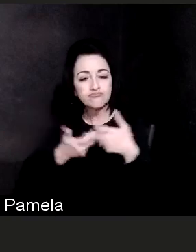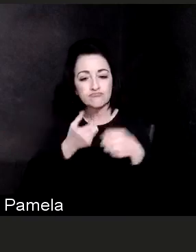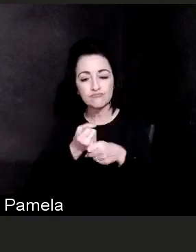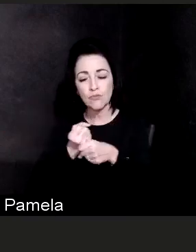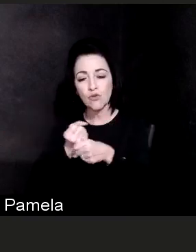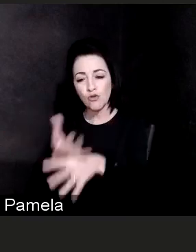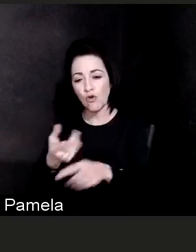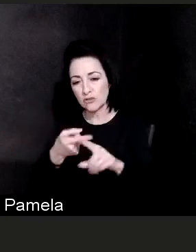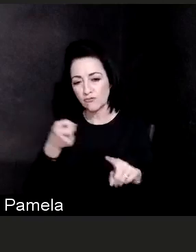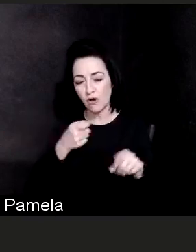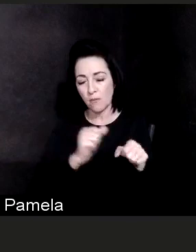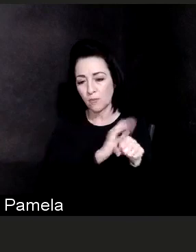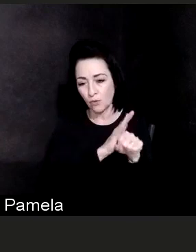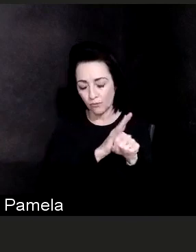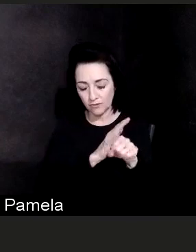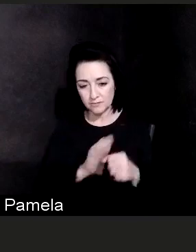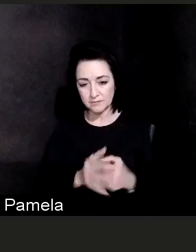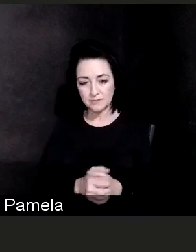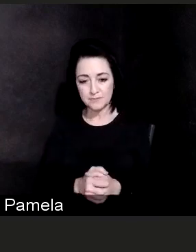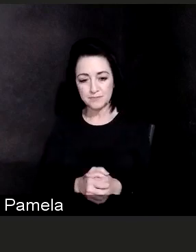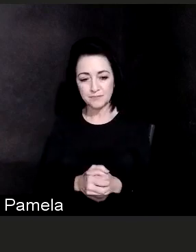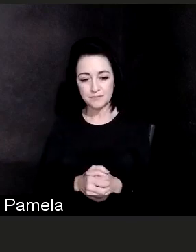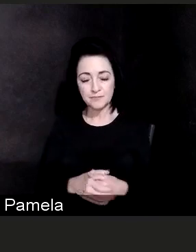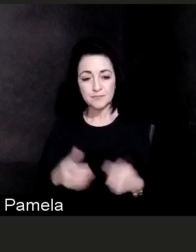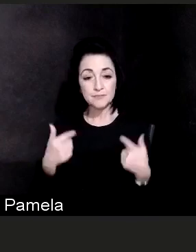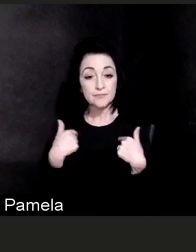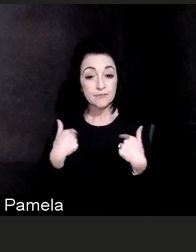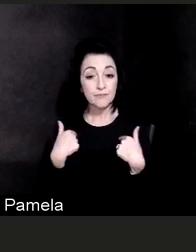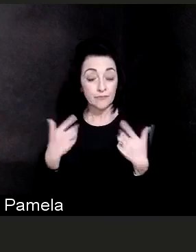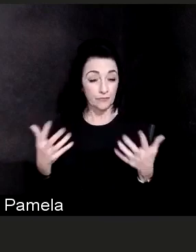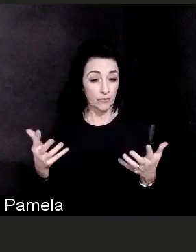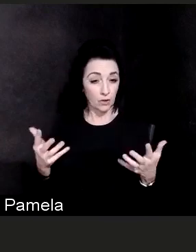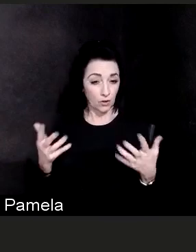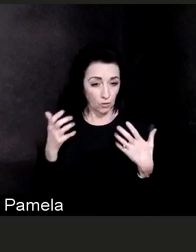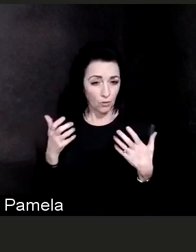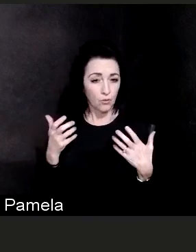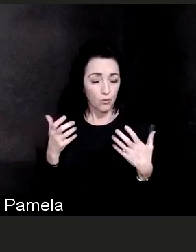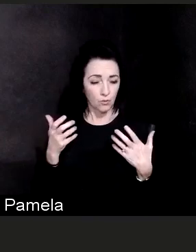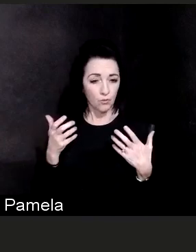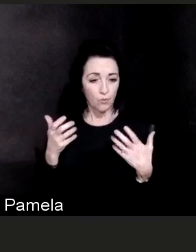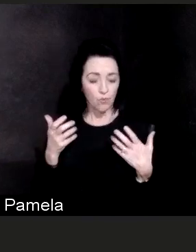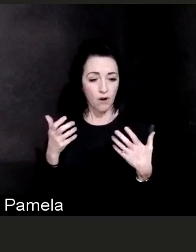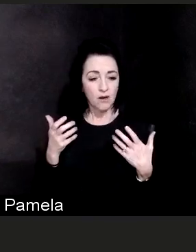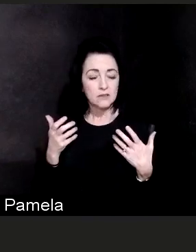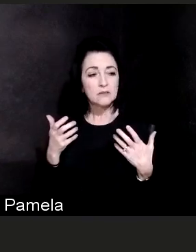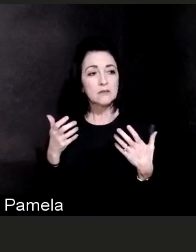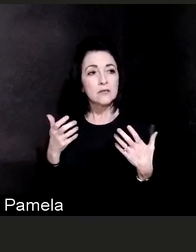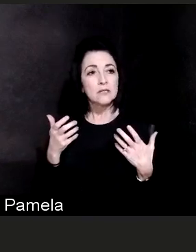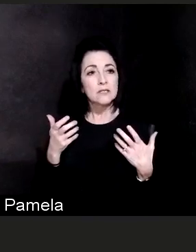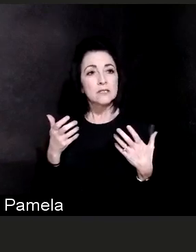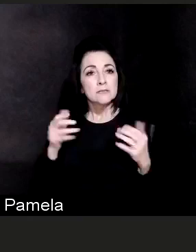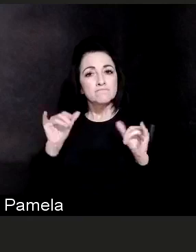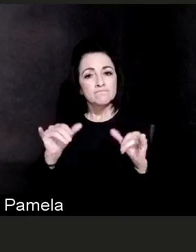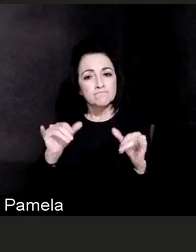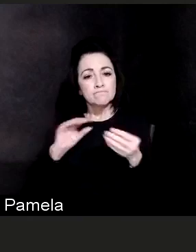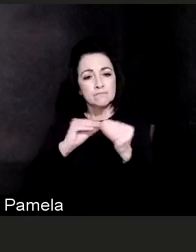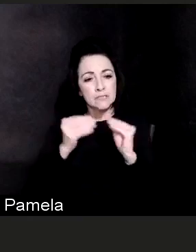I do wanna switch gears for a second and I hope that those numbers sink in to everyone, and wanna actually talk about